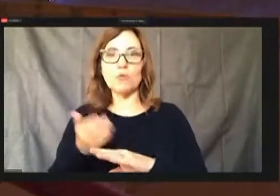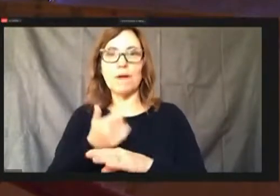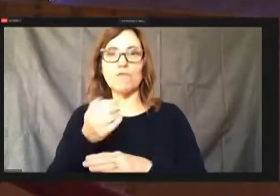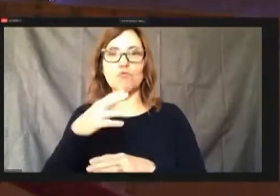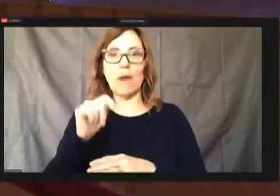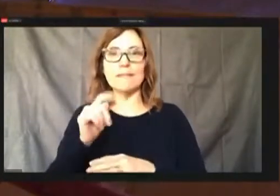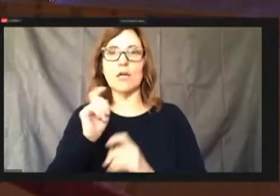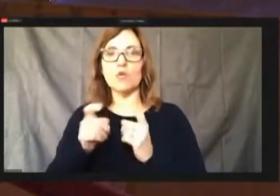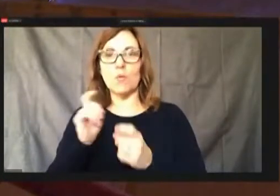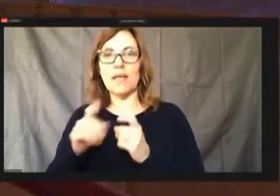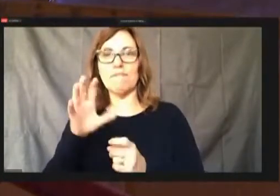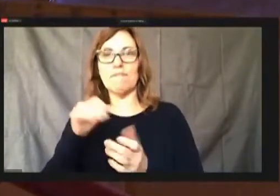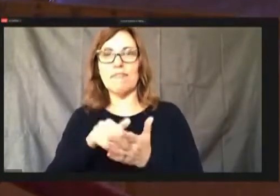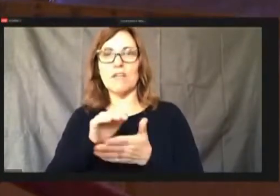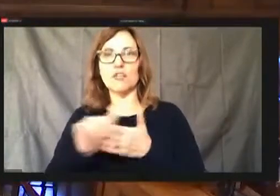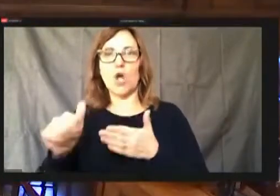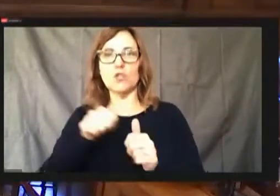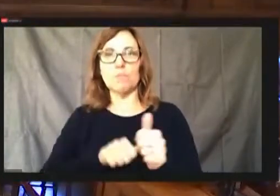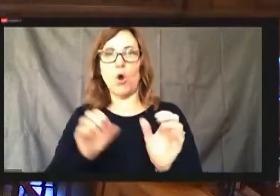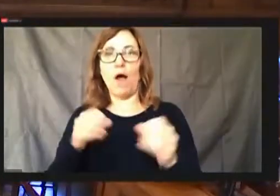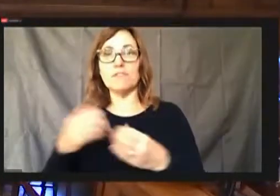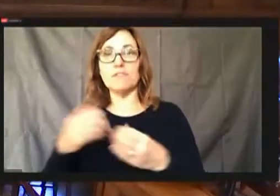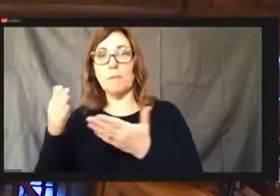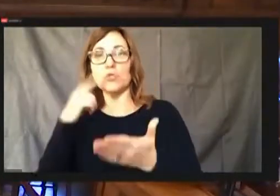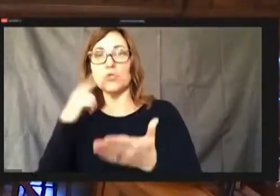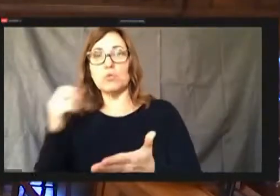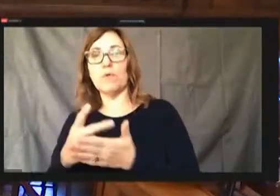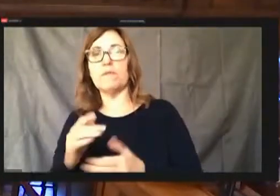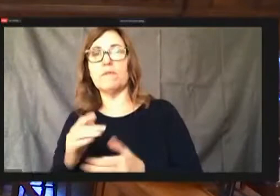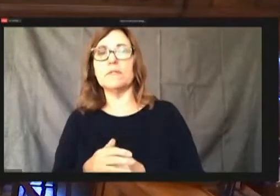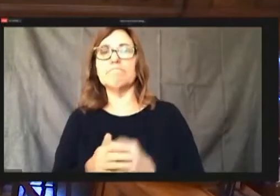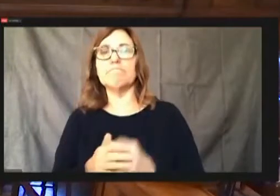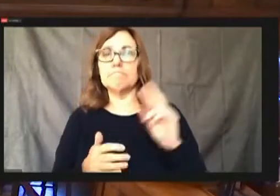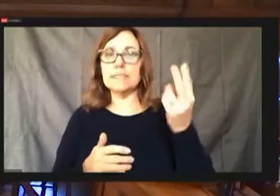Motion to approve.